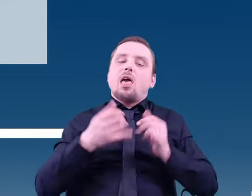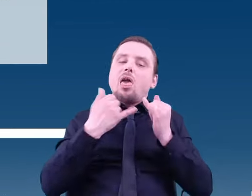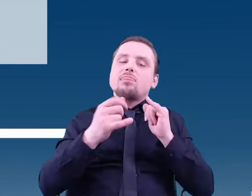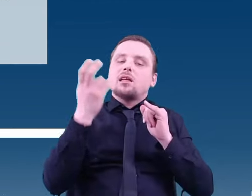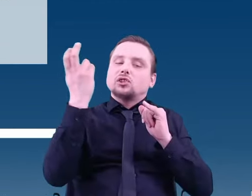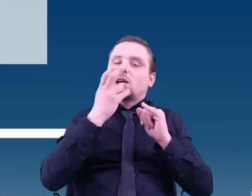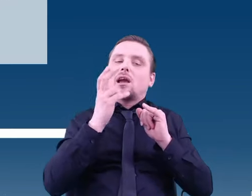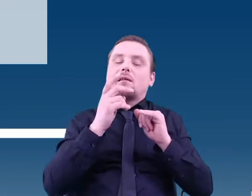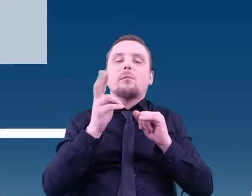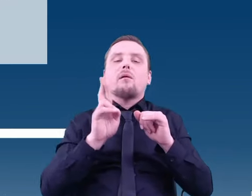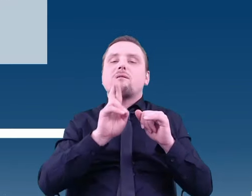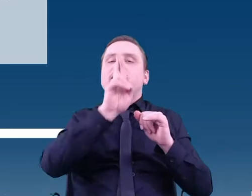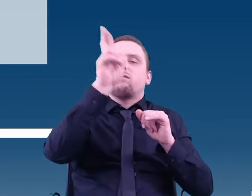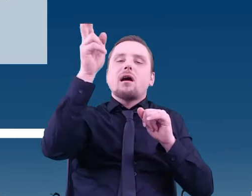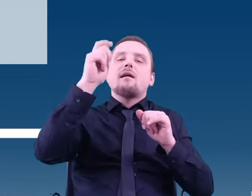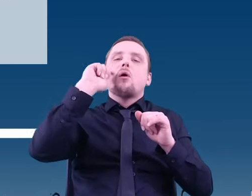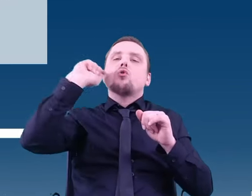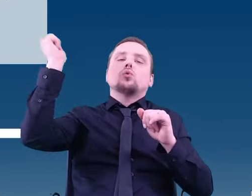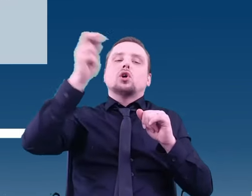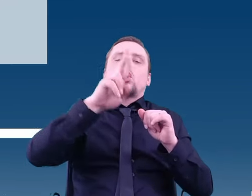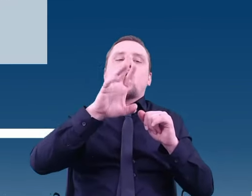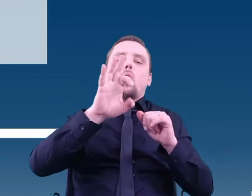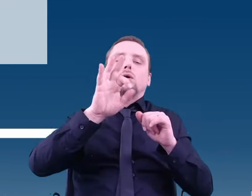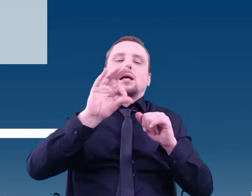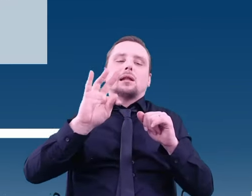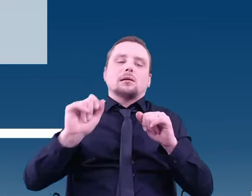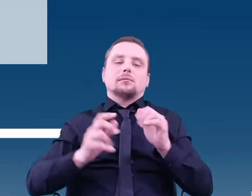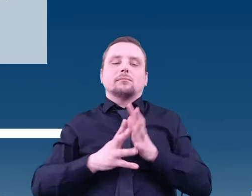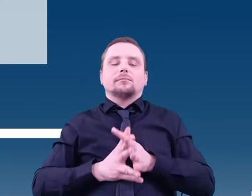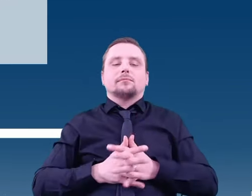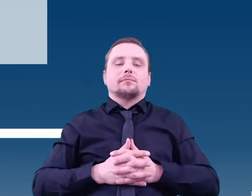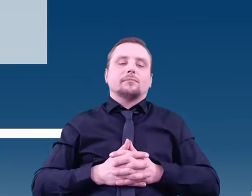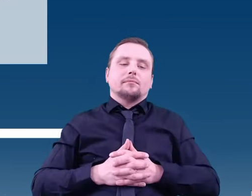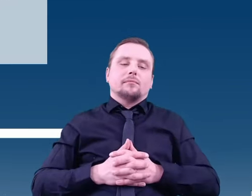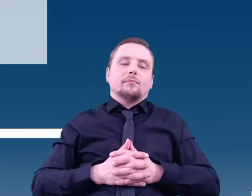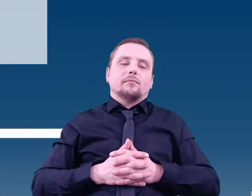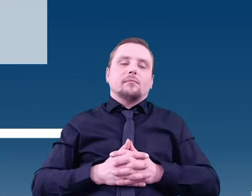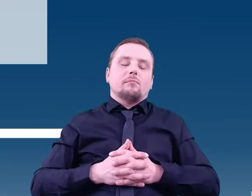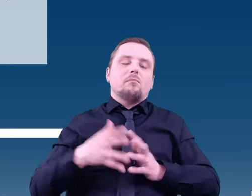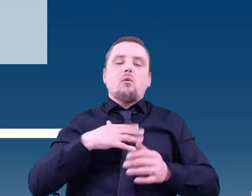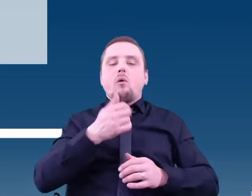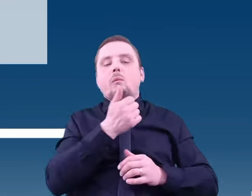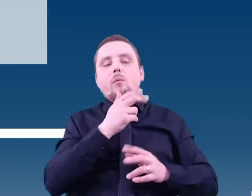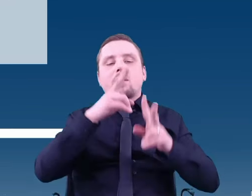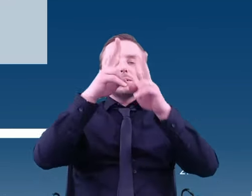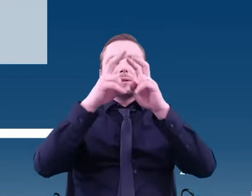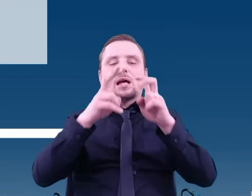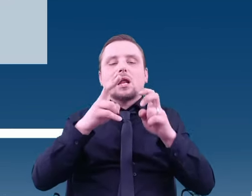It attempted to study the 67P comet.